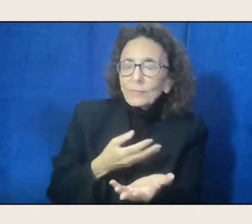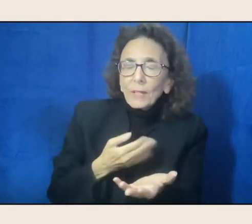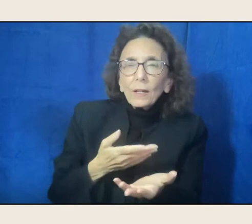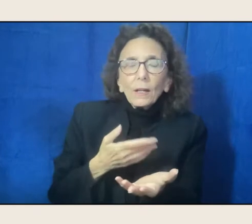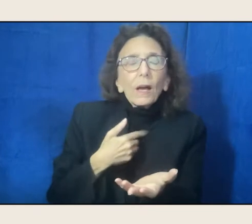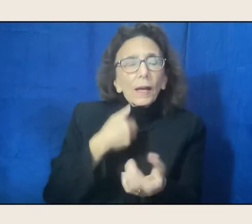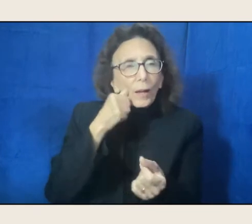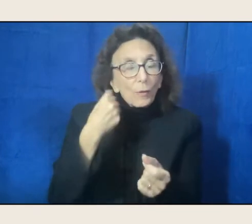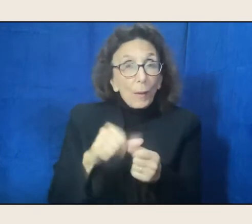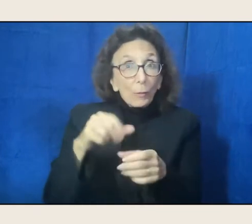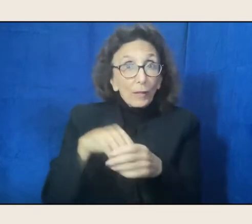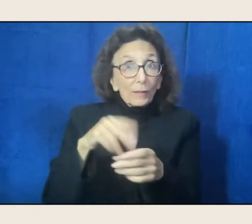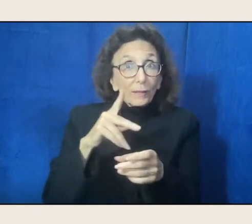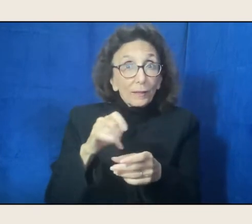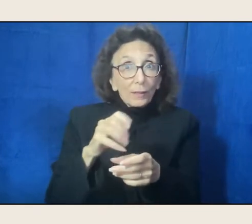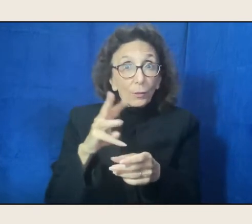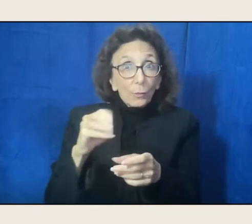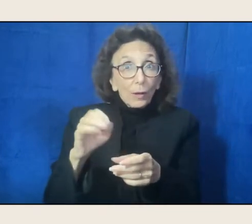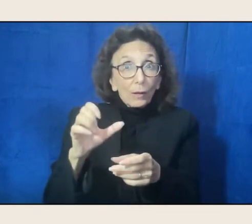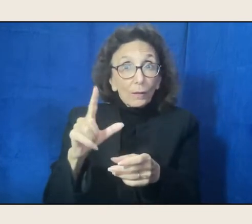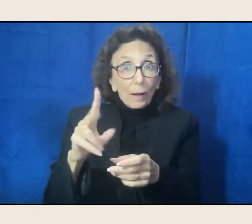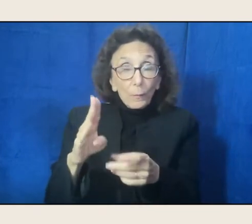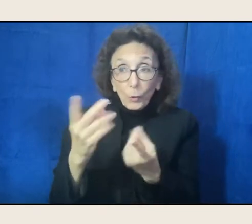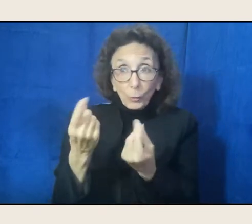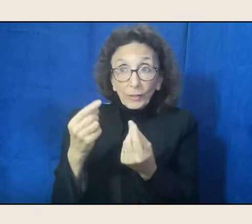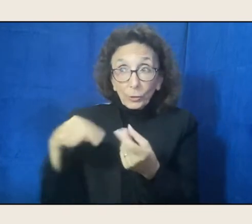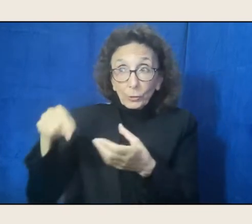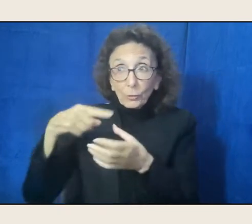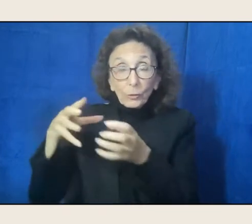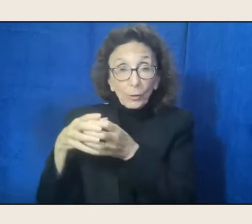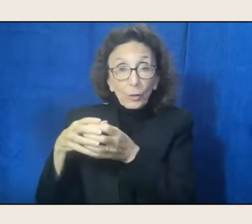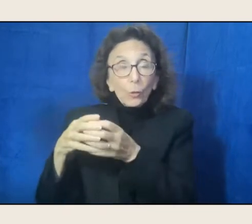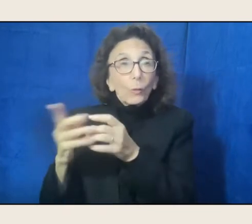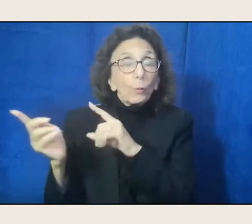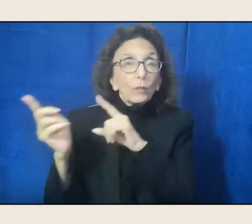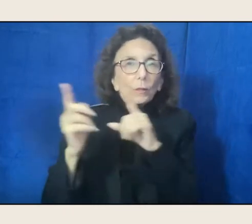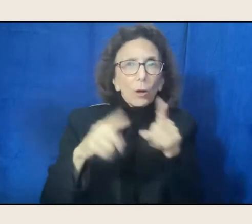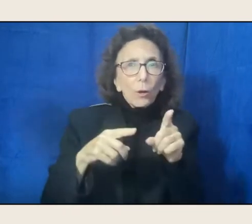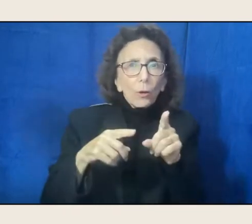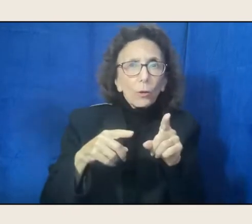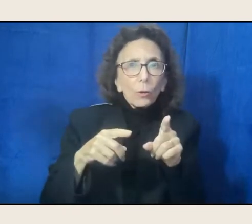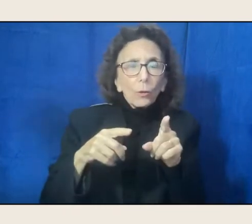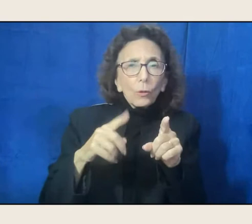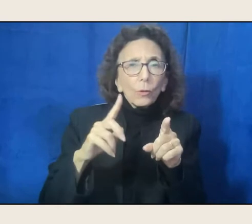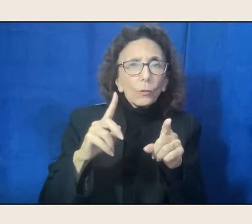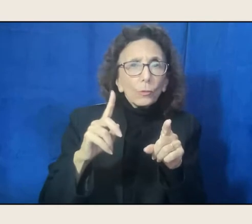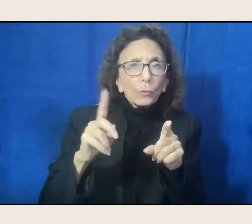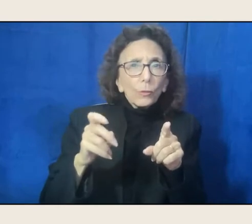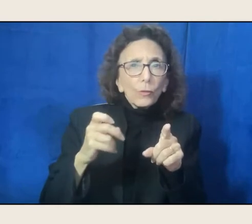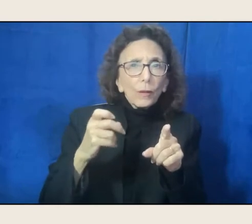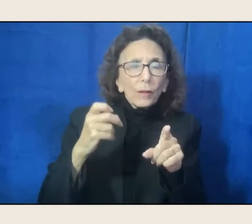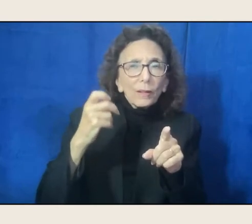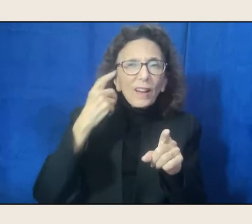we would go to many of those hearings with the uranium companies, communities would ask us